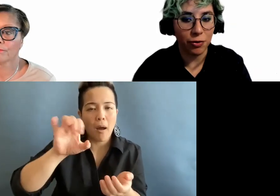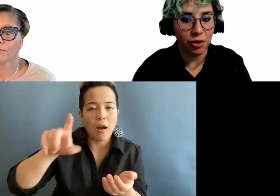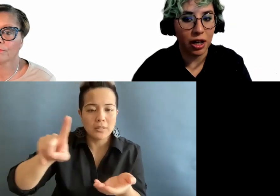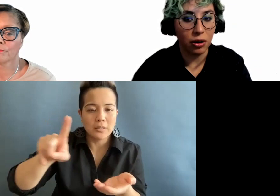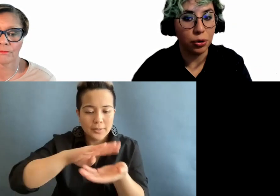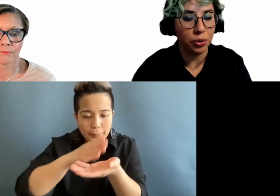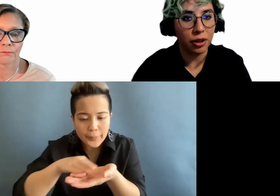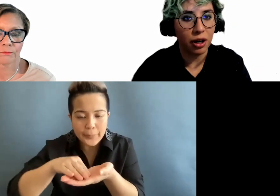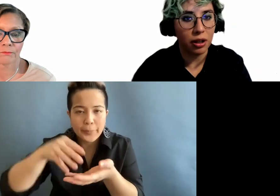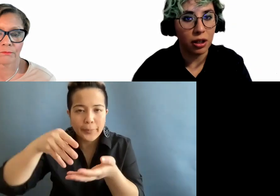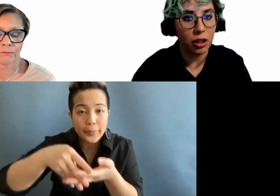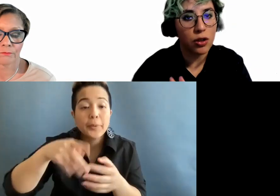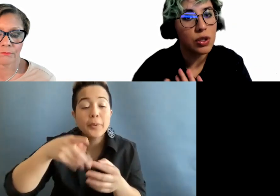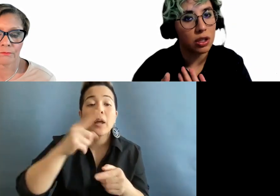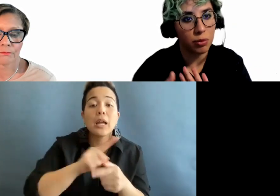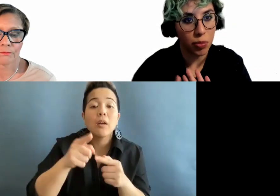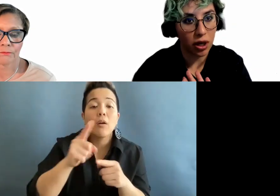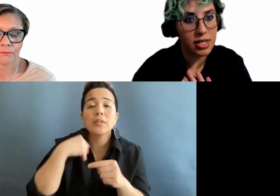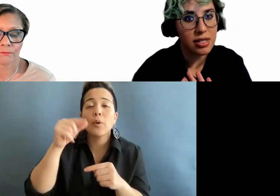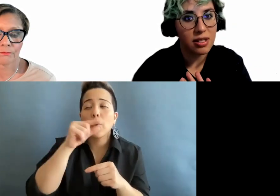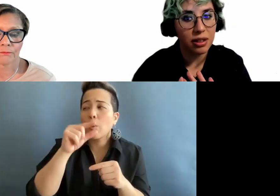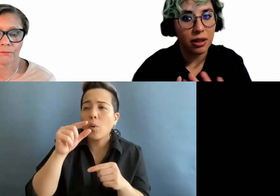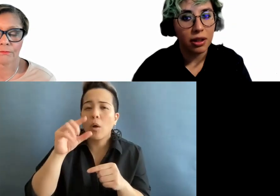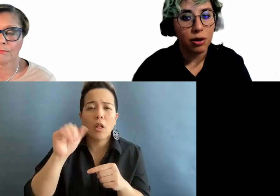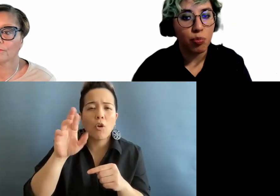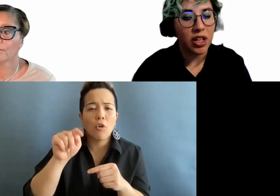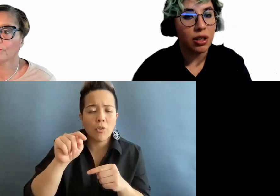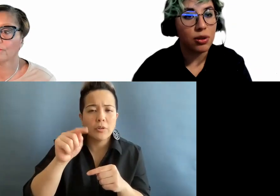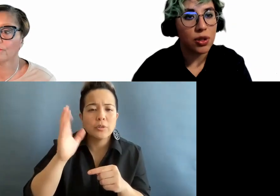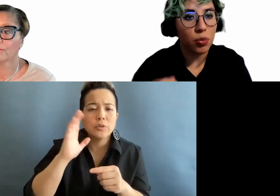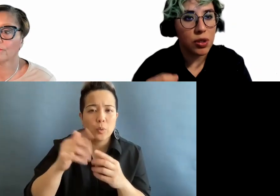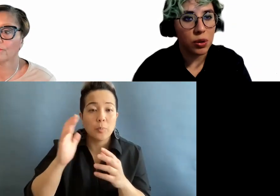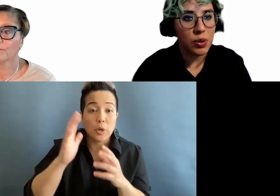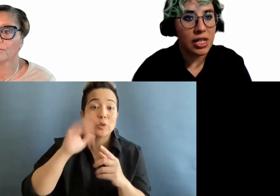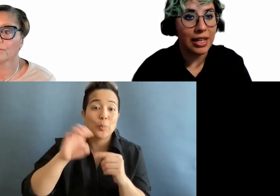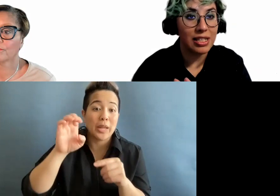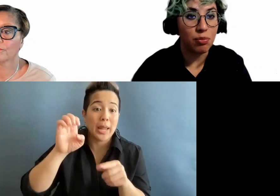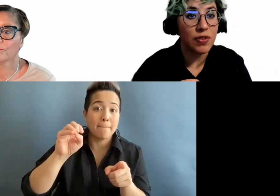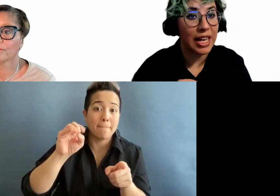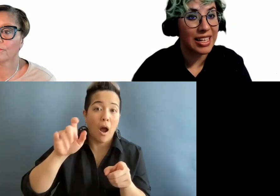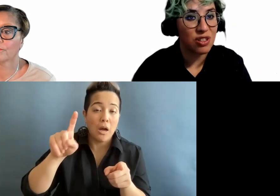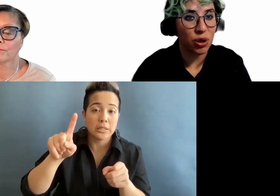for a Google card that used to come embossed, but you don't want to lose any type of text or